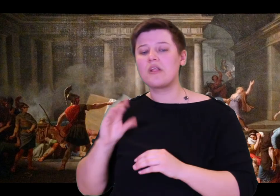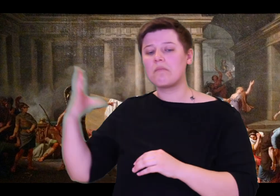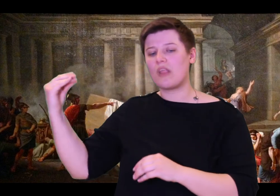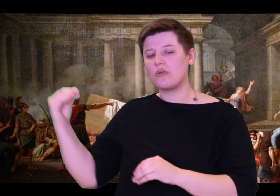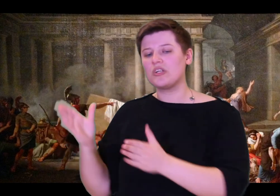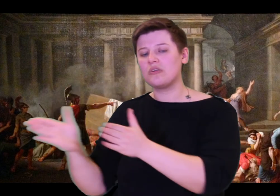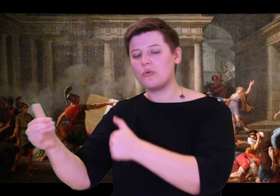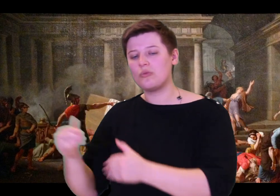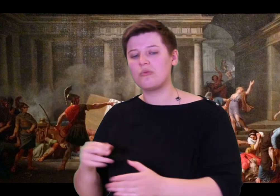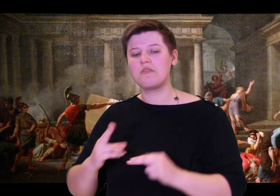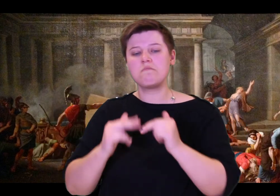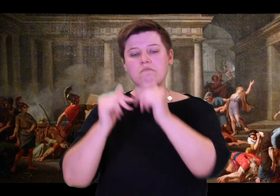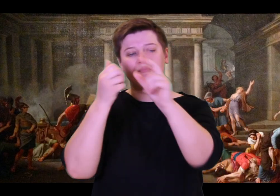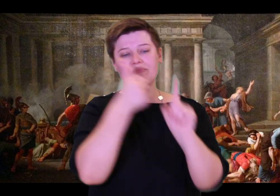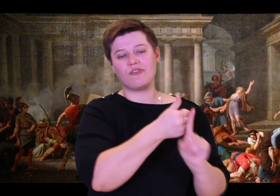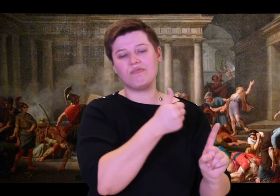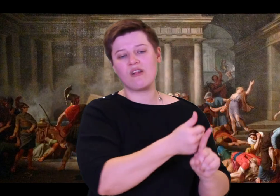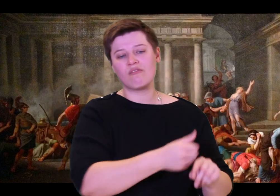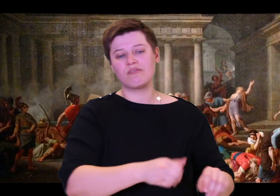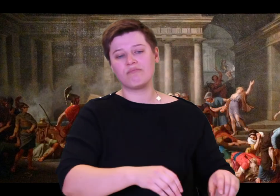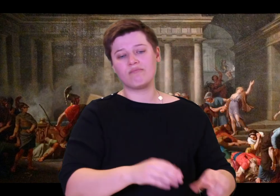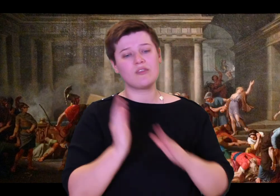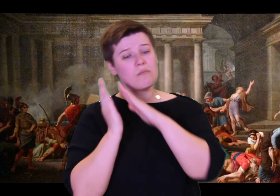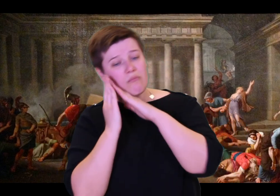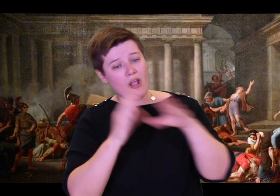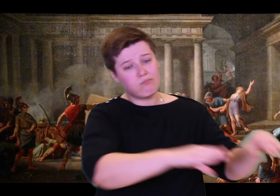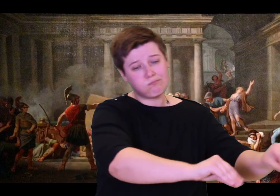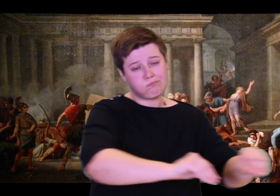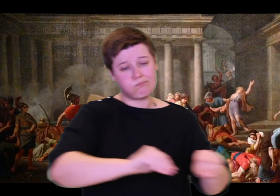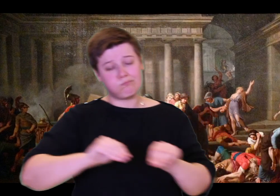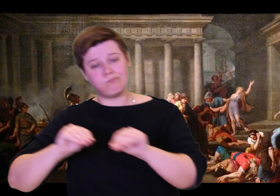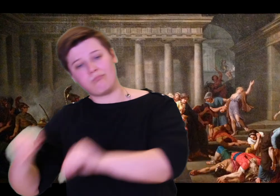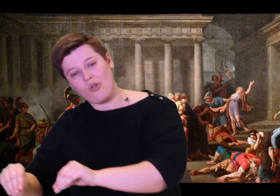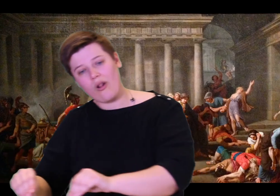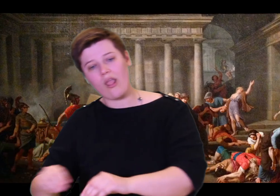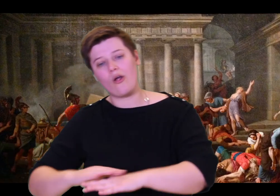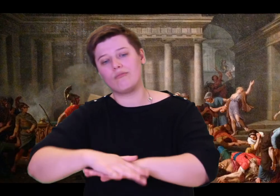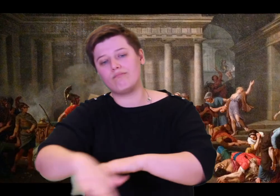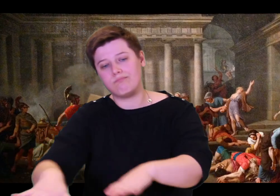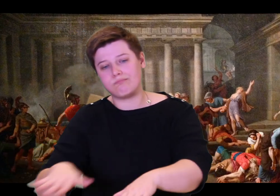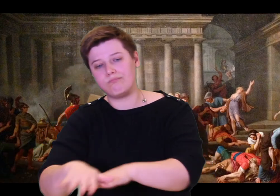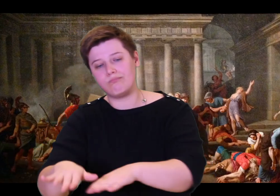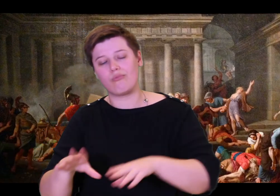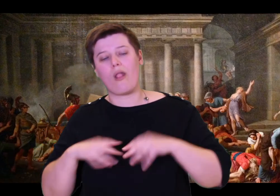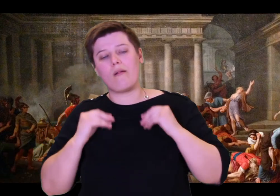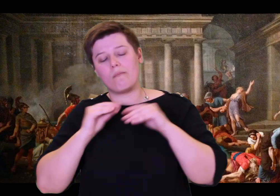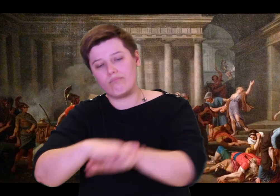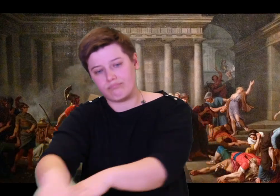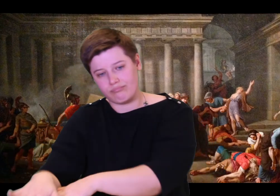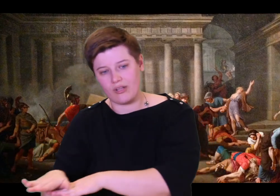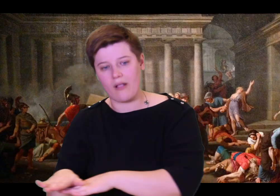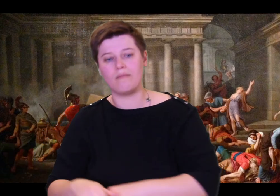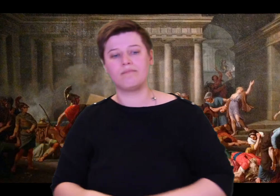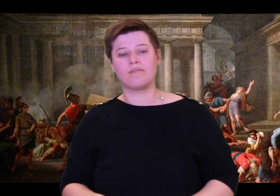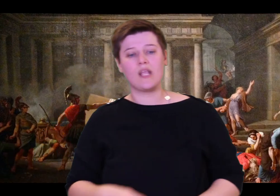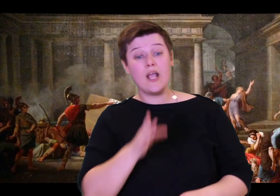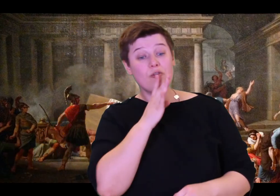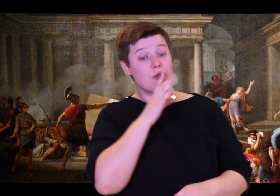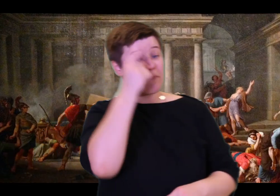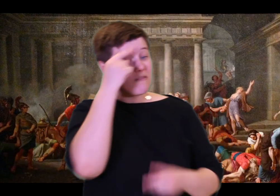Well, nanny, make a bed for me, so I can rest. This woman must have an iron heart."